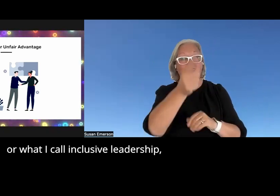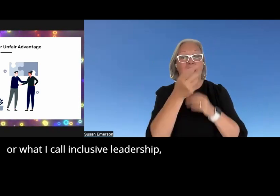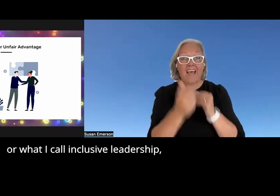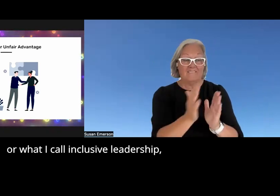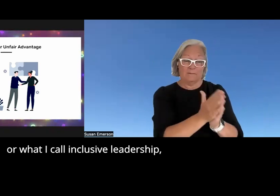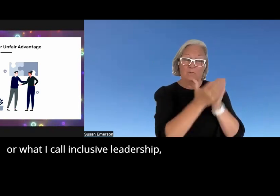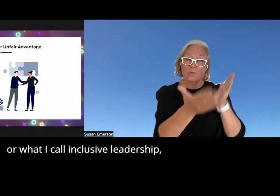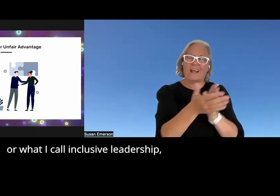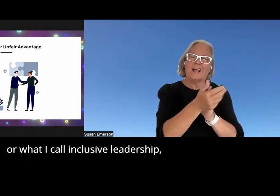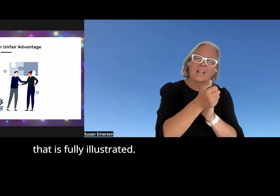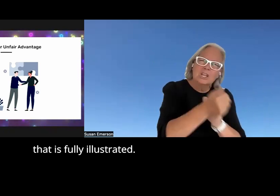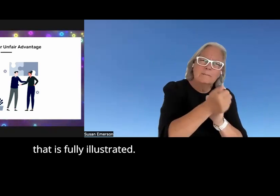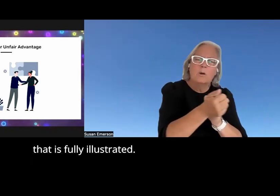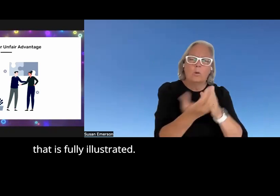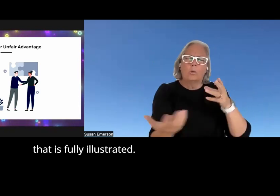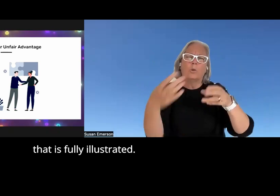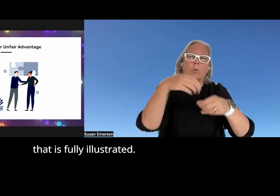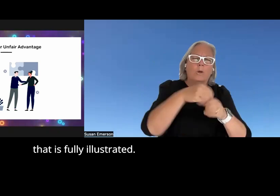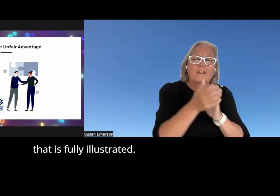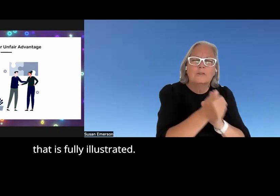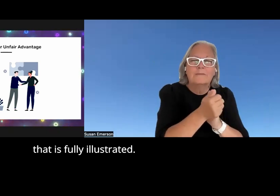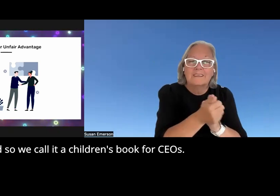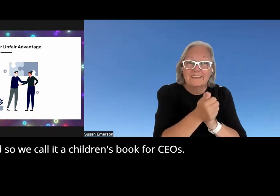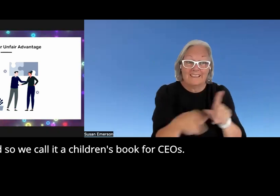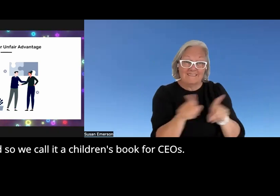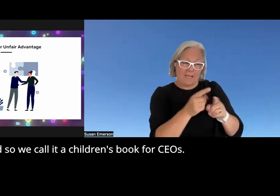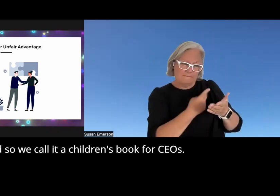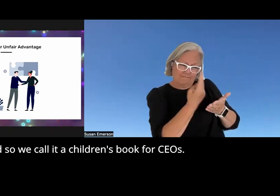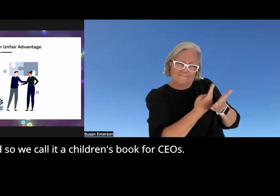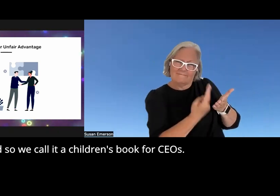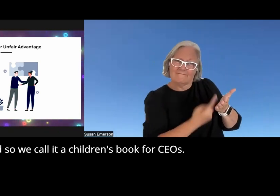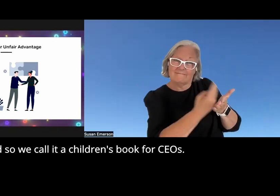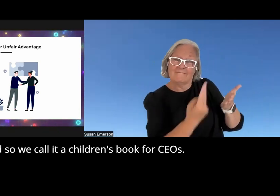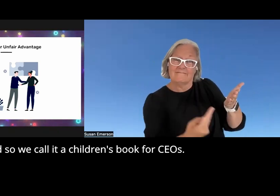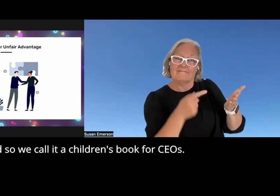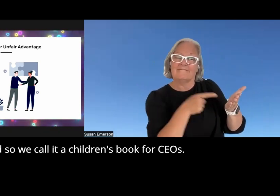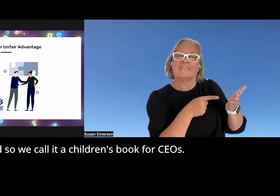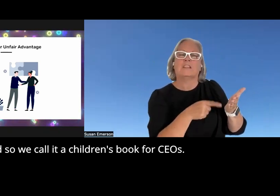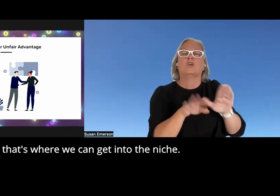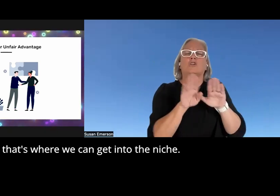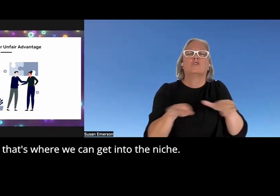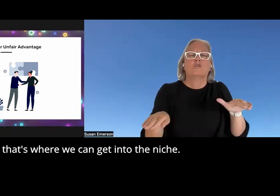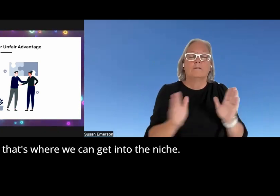inclusive leadership that is fully Illustrated and so we call it a children's book for CEOs so that's